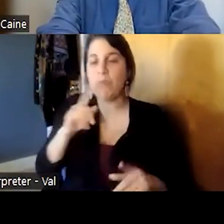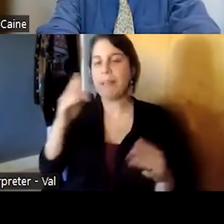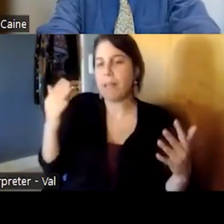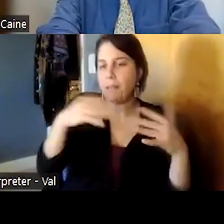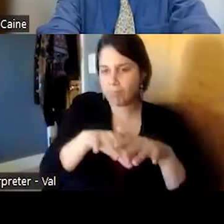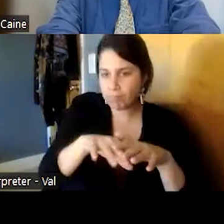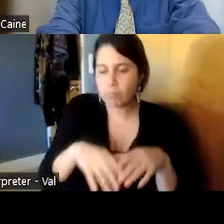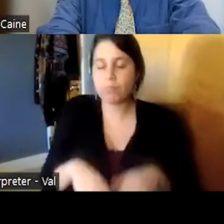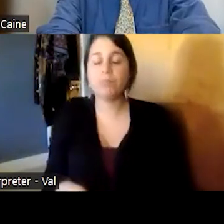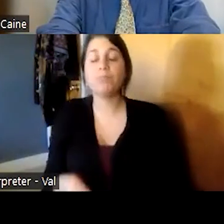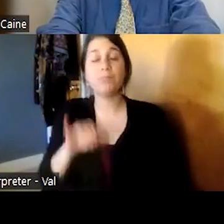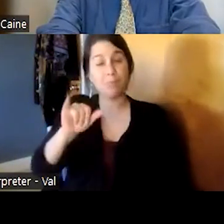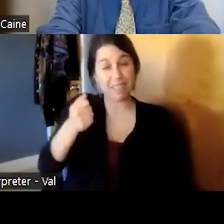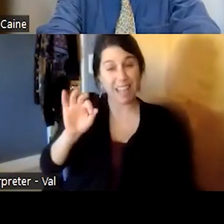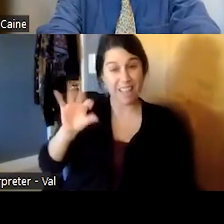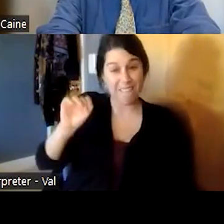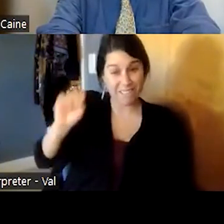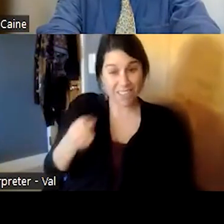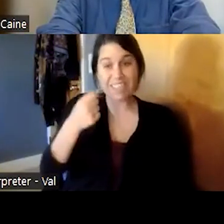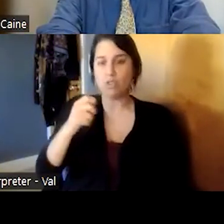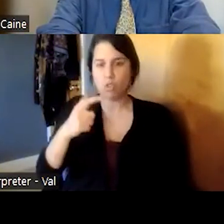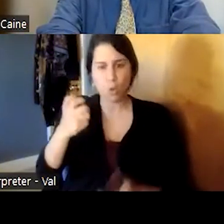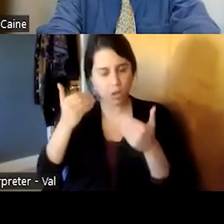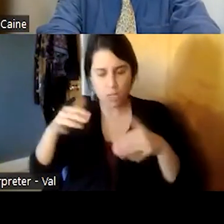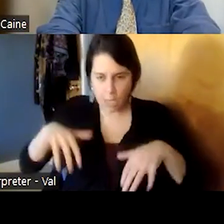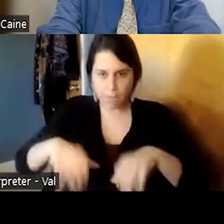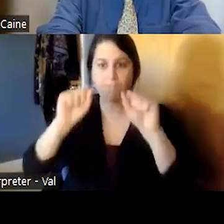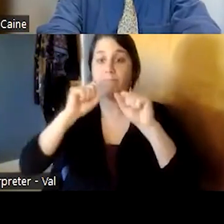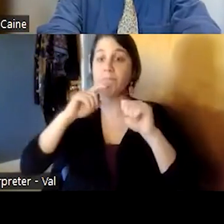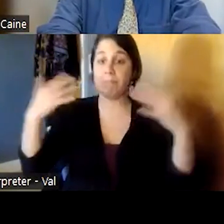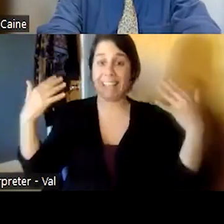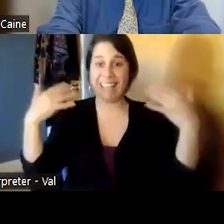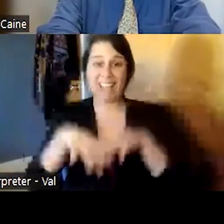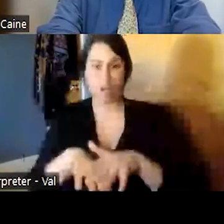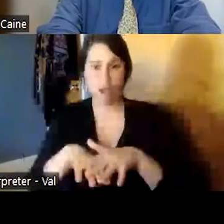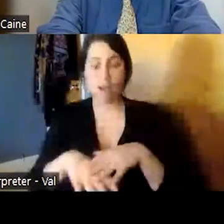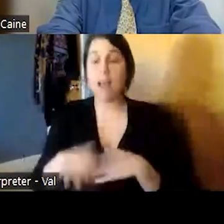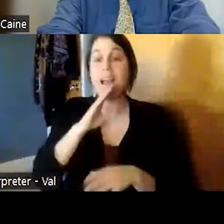the 1950s that george undertook to integrate thinking about psychology and thinking about